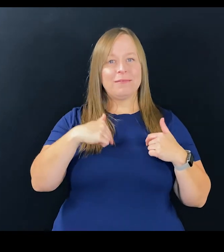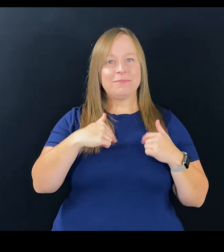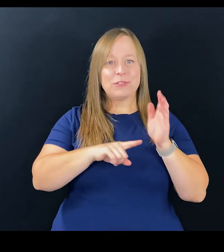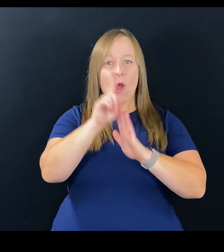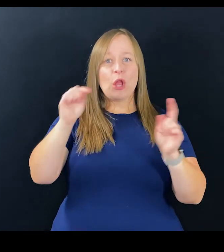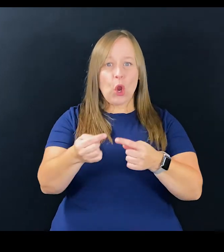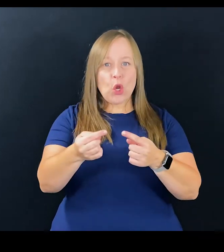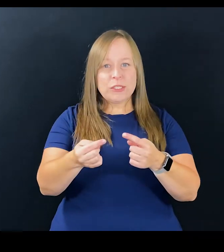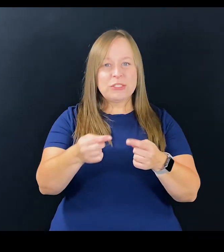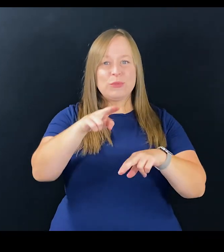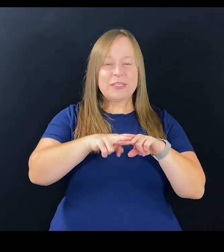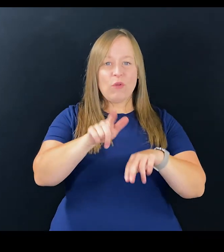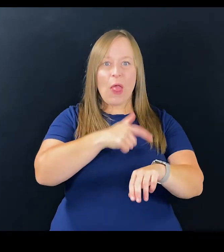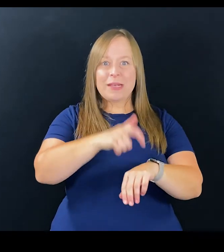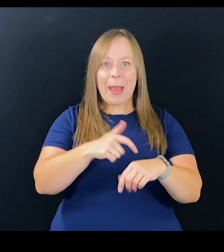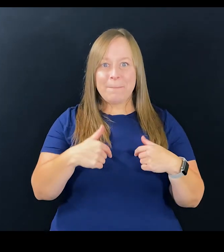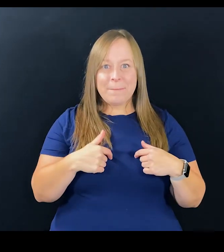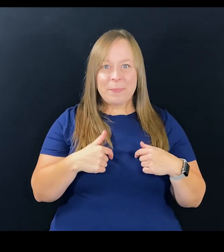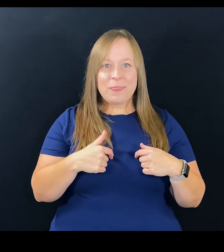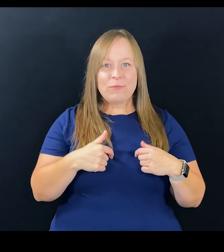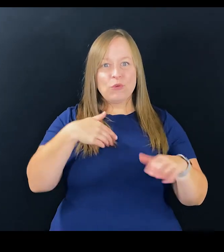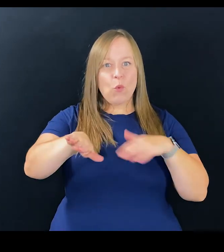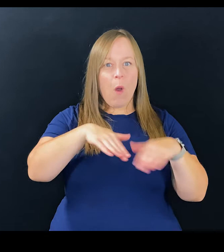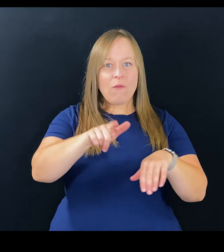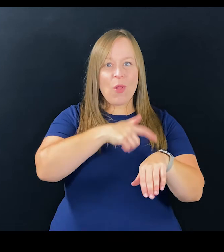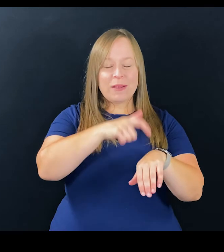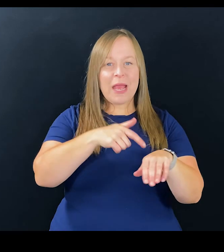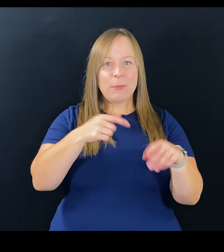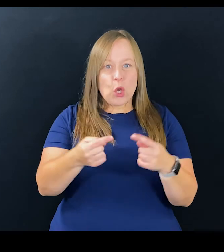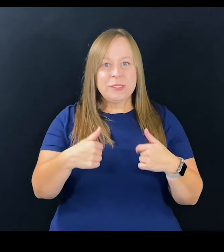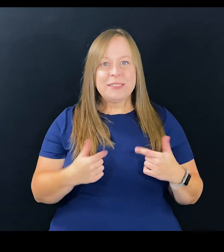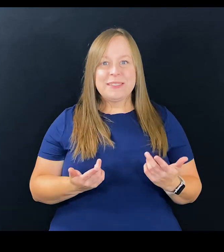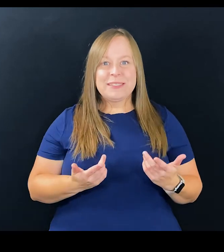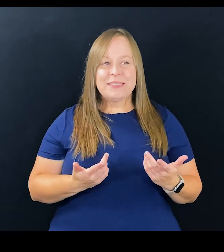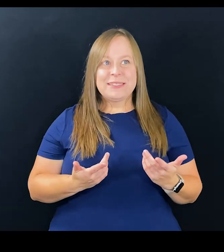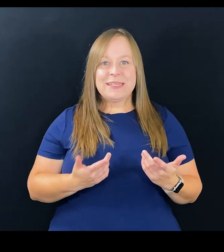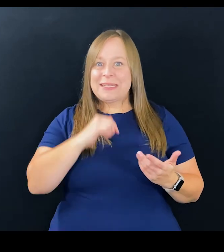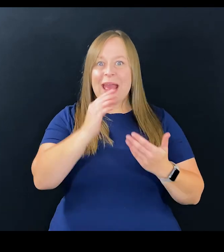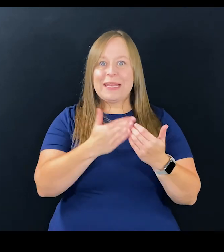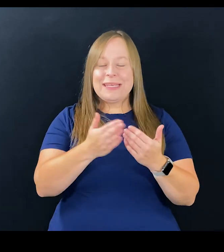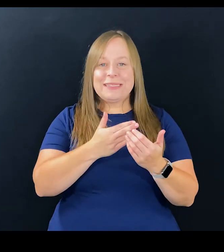For me at three foot nine, it hurts, it hurts to sit for a long time, to walk for a long time.